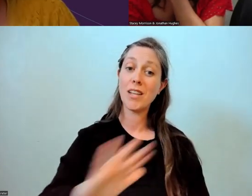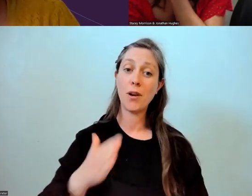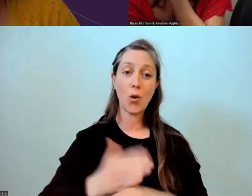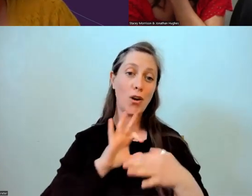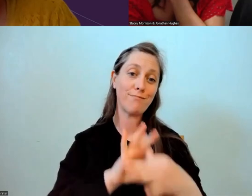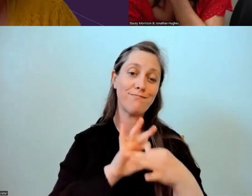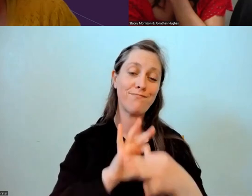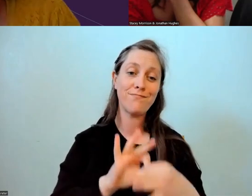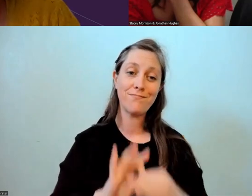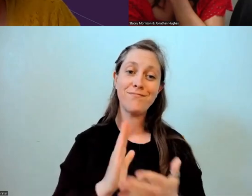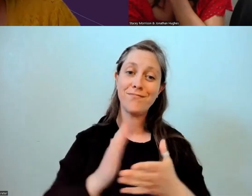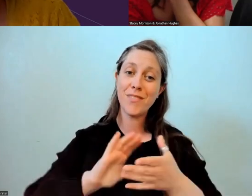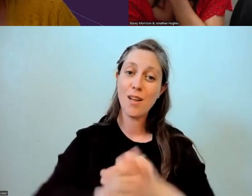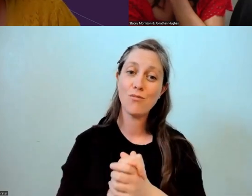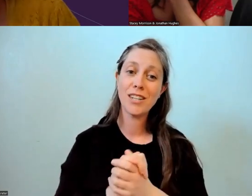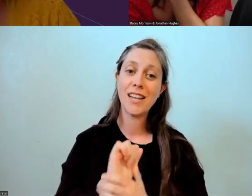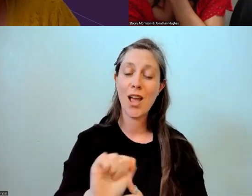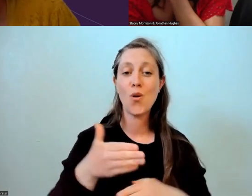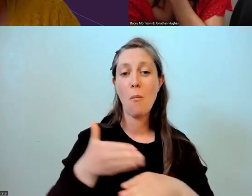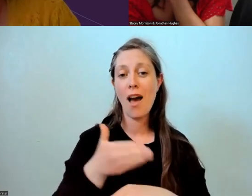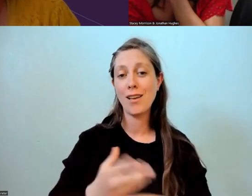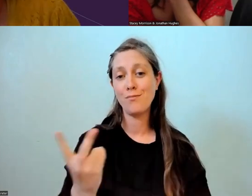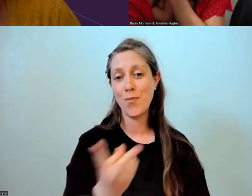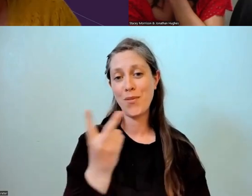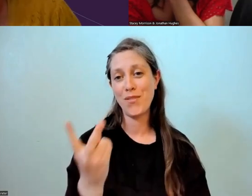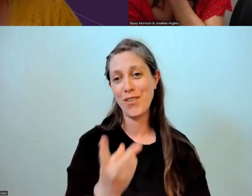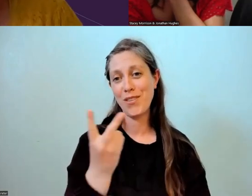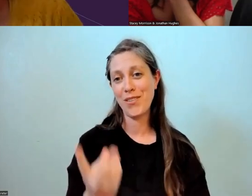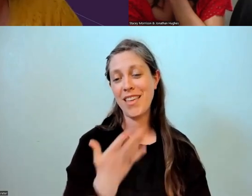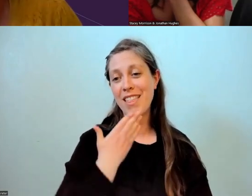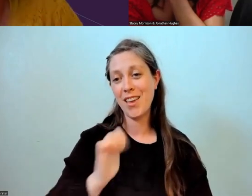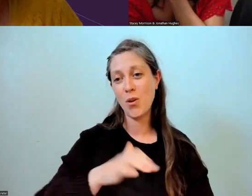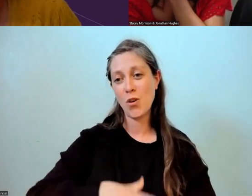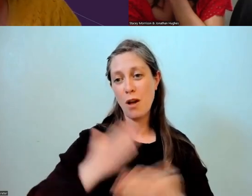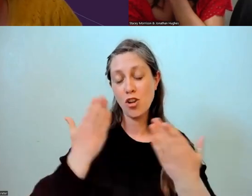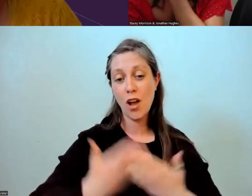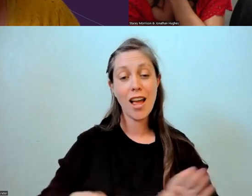Really appreciate your mahi, both of you. Thank you for your time tonight. And thank you everybody who came